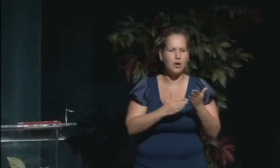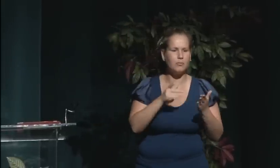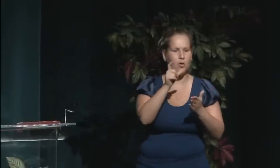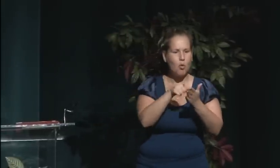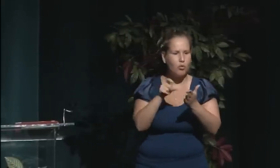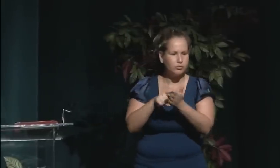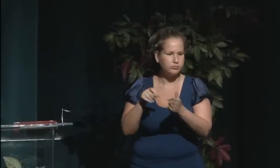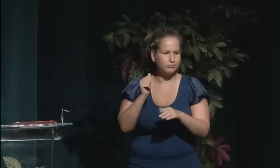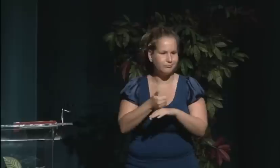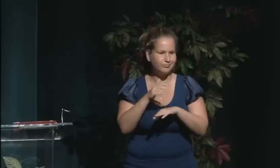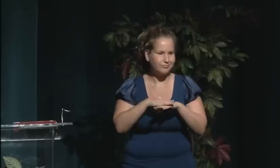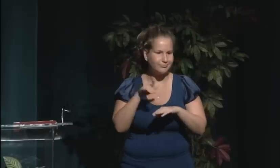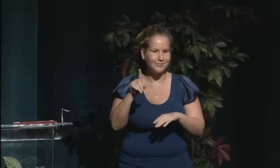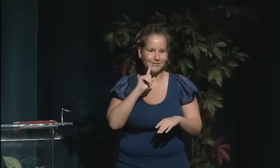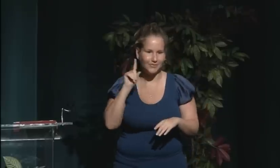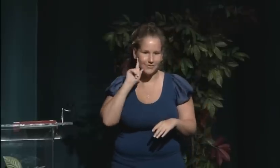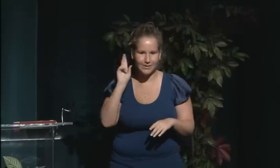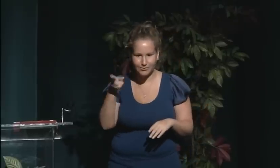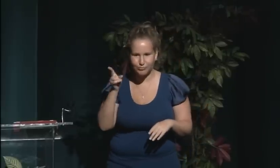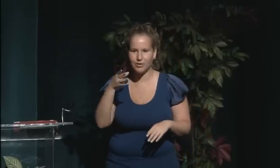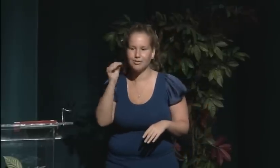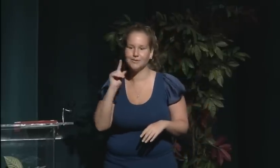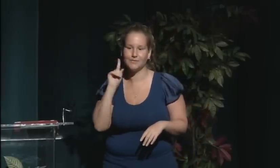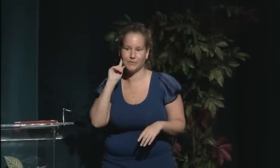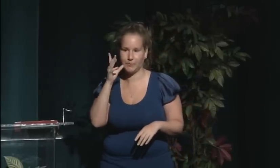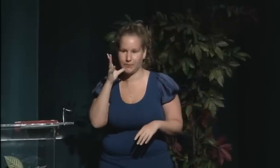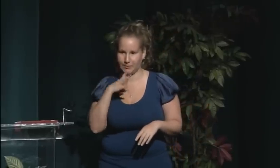and published a few articles on deaf history